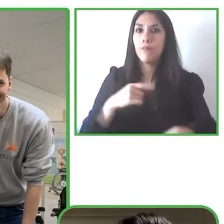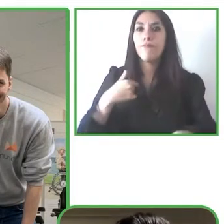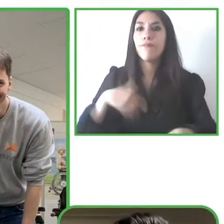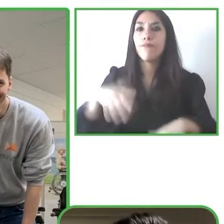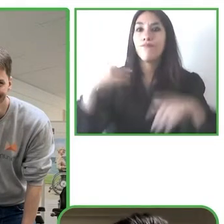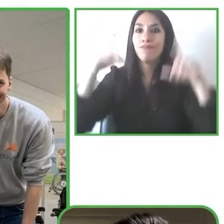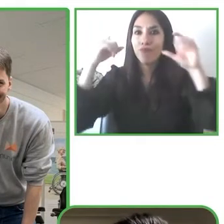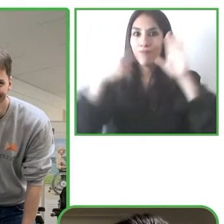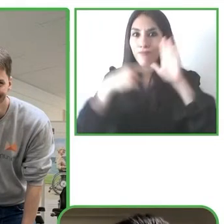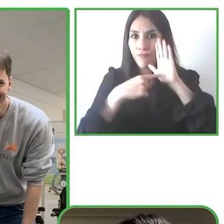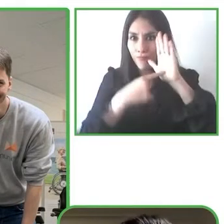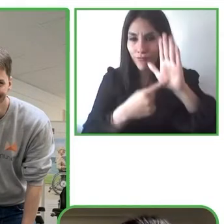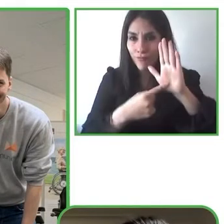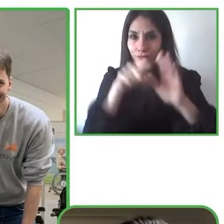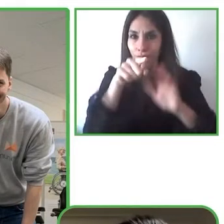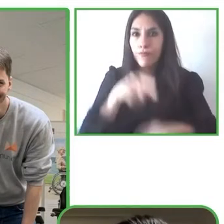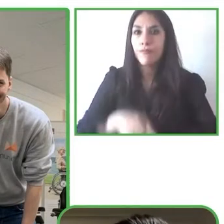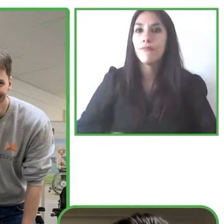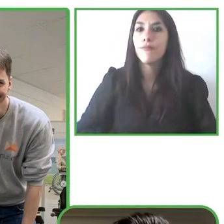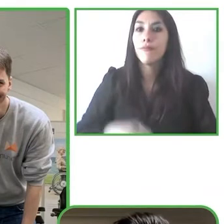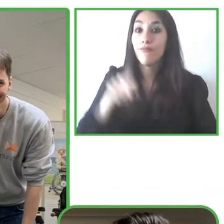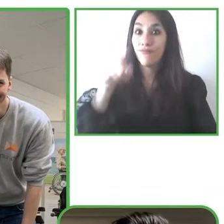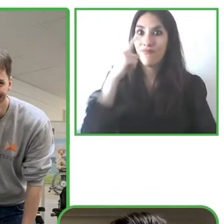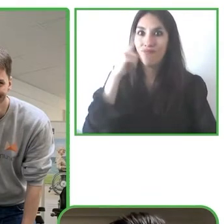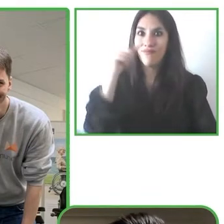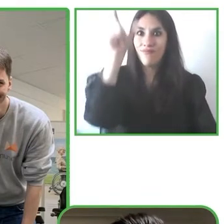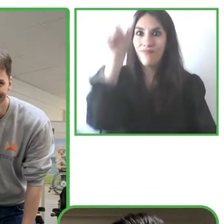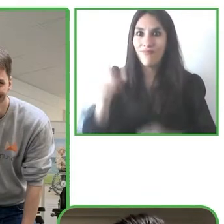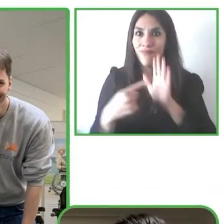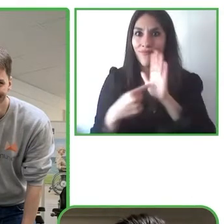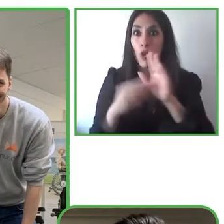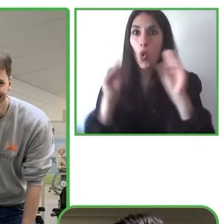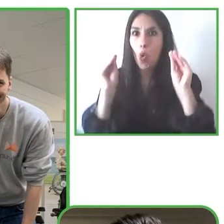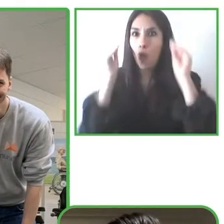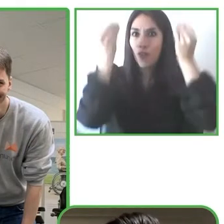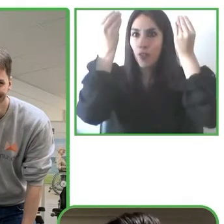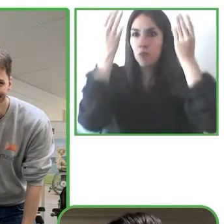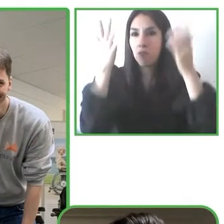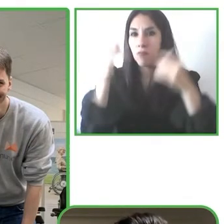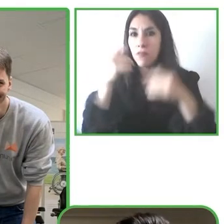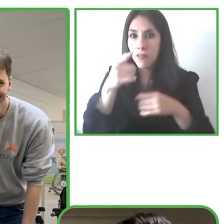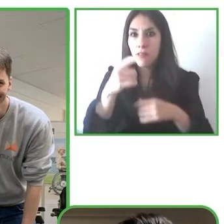on her wheelchair and left and right to her are my colleagues and also my co-founder